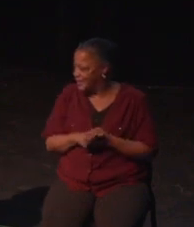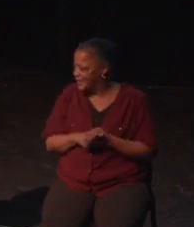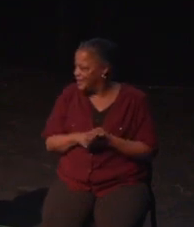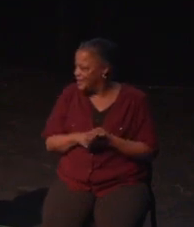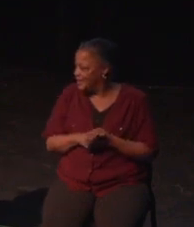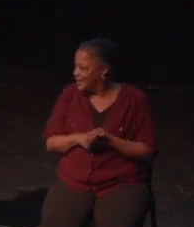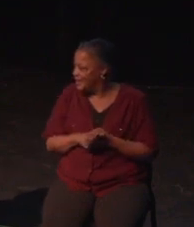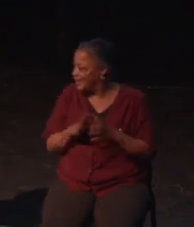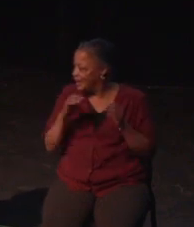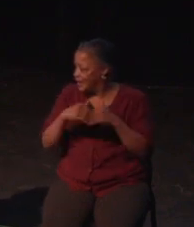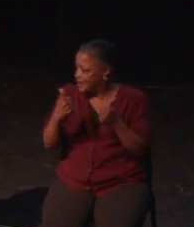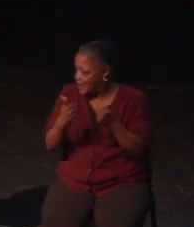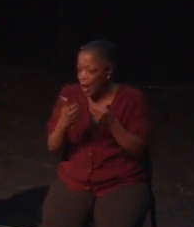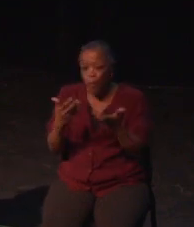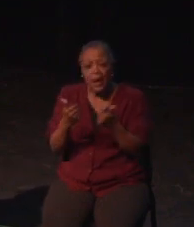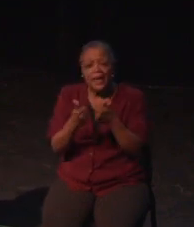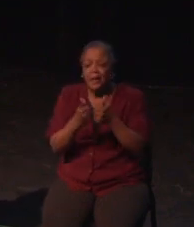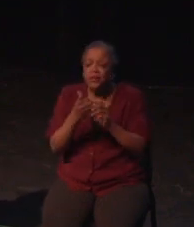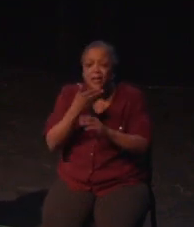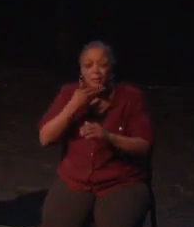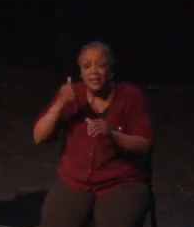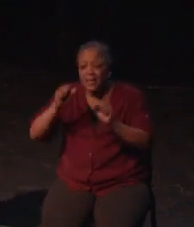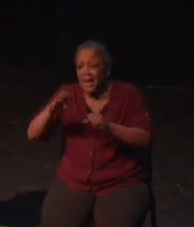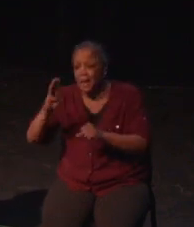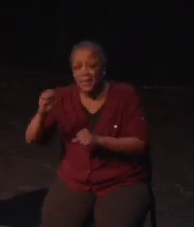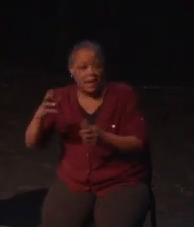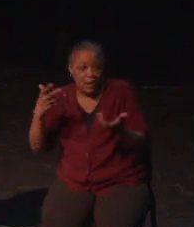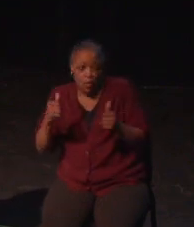this can be done well, but it can be a misrepresent executive function.